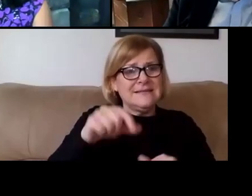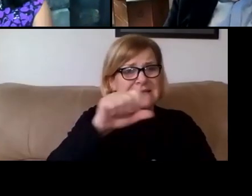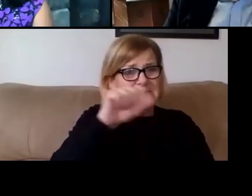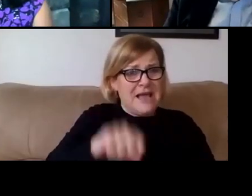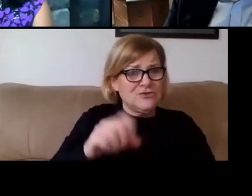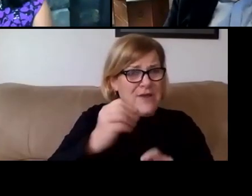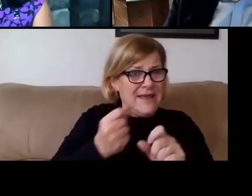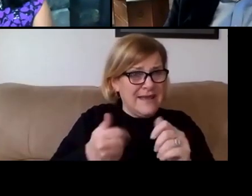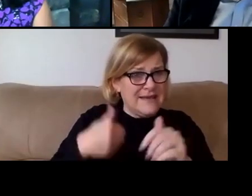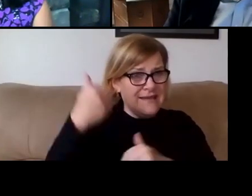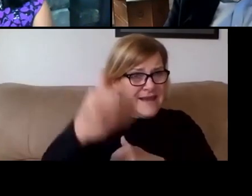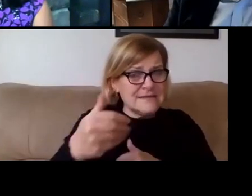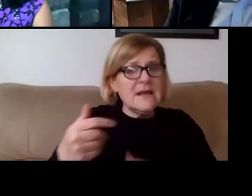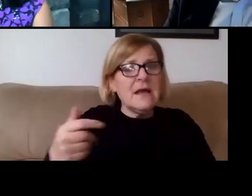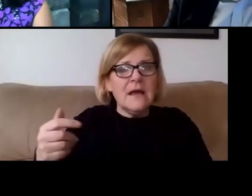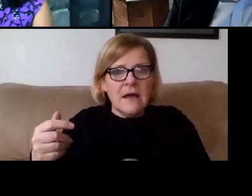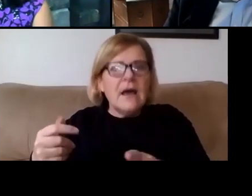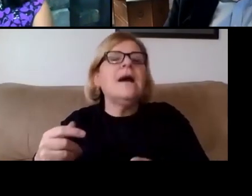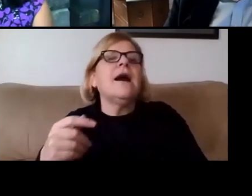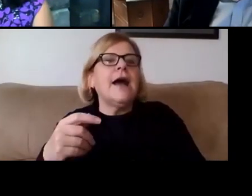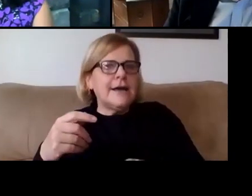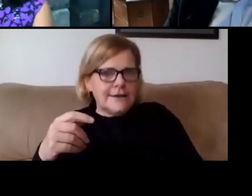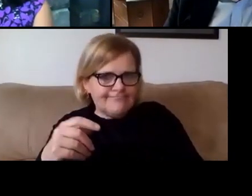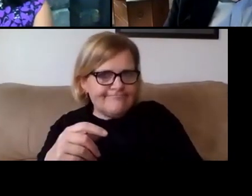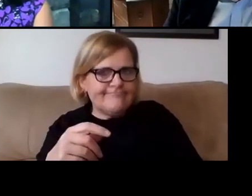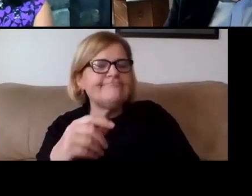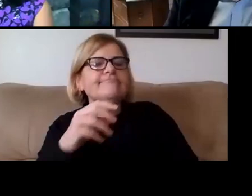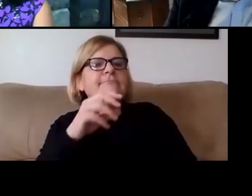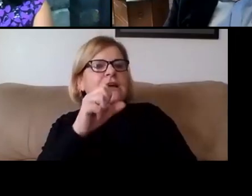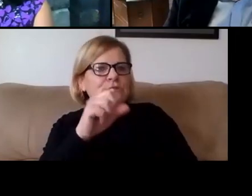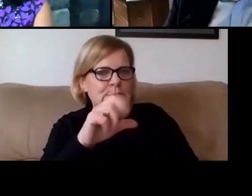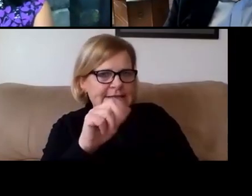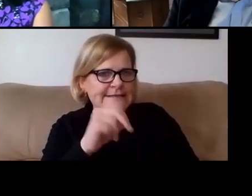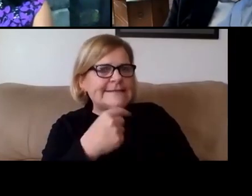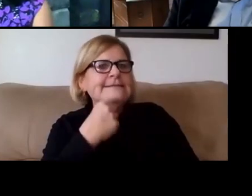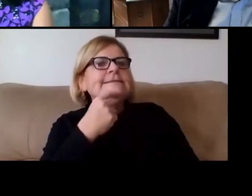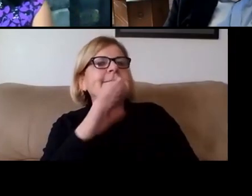So that's a question that we're being asked and that we're reviewing.